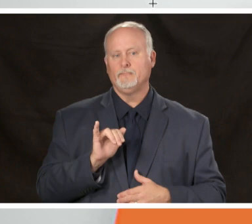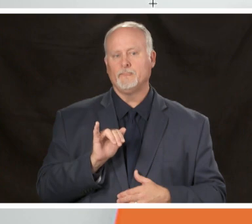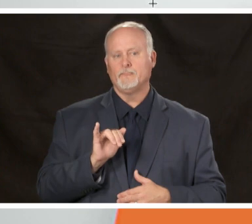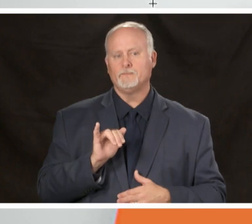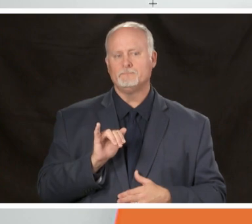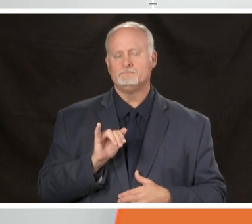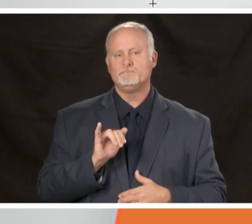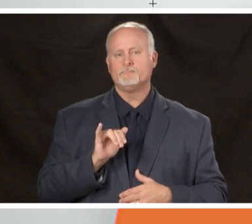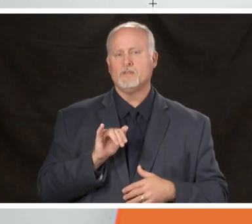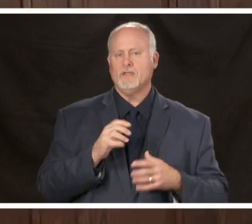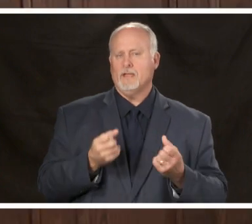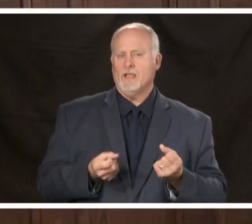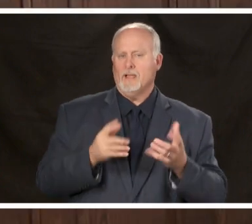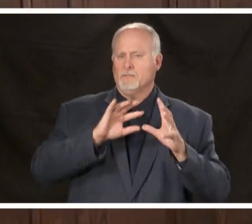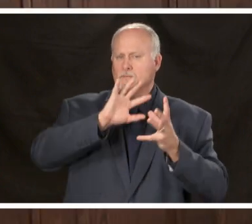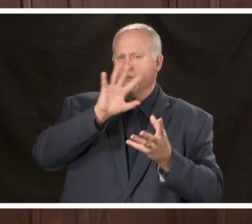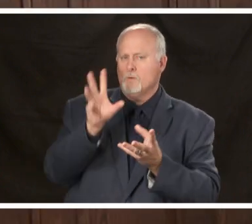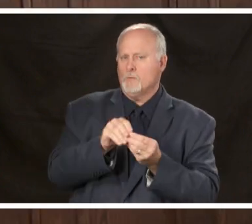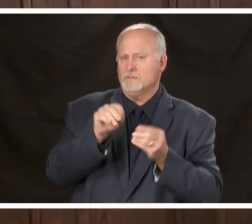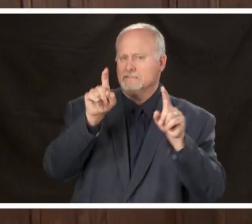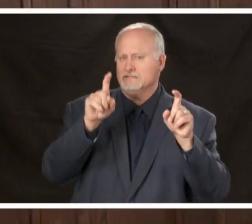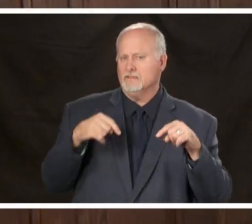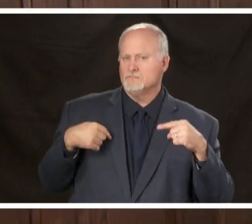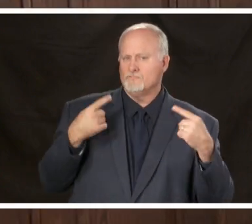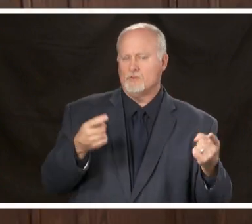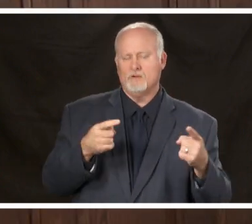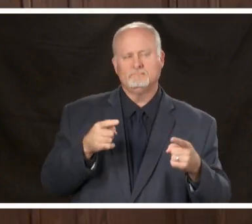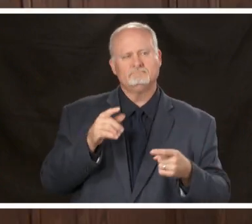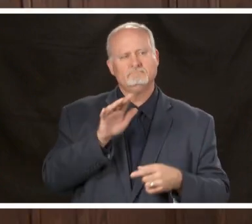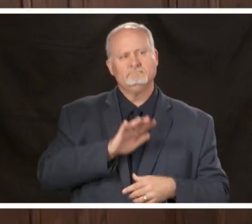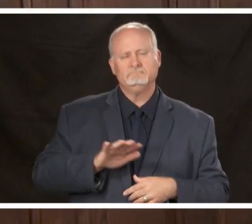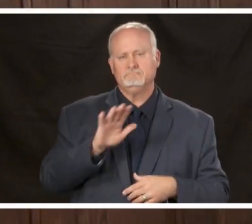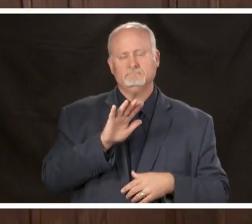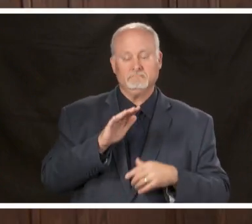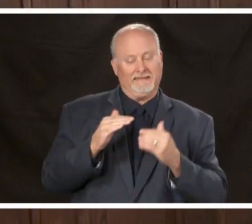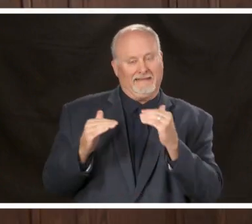tests done there about roughly equal between white and black in Jefferson